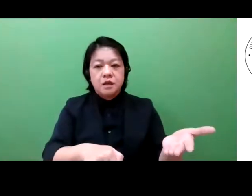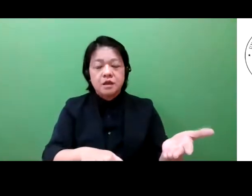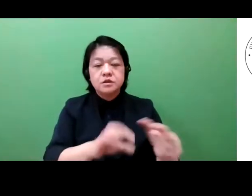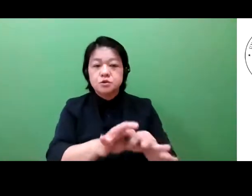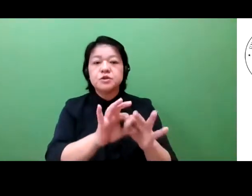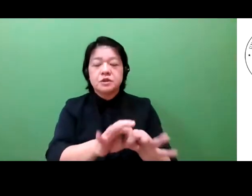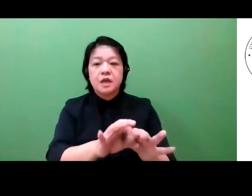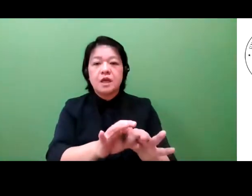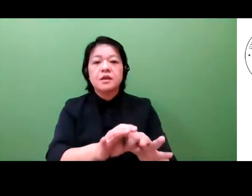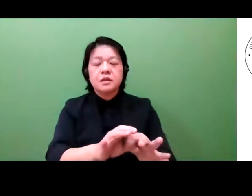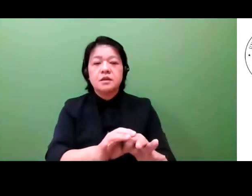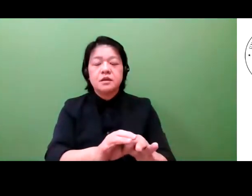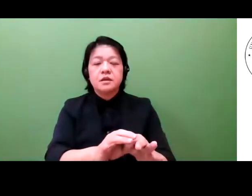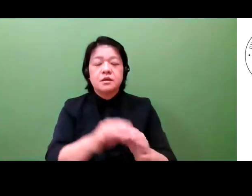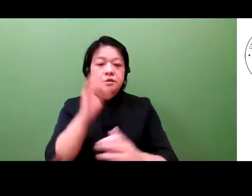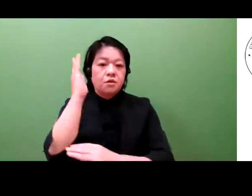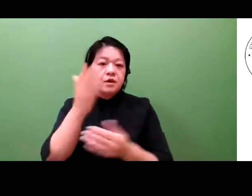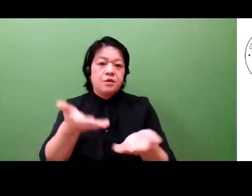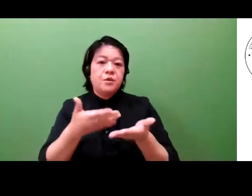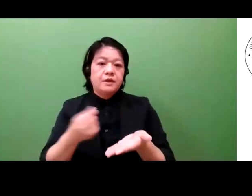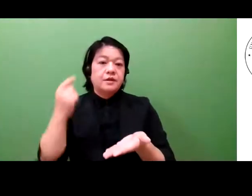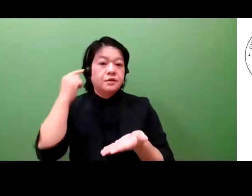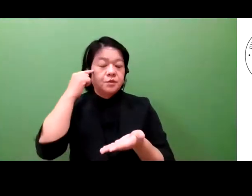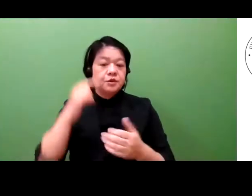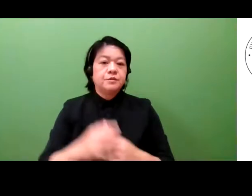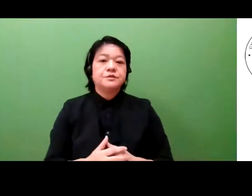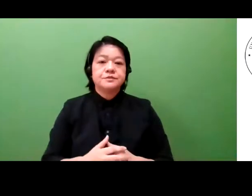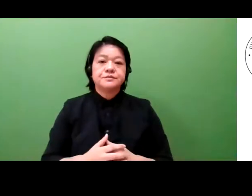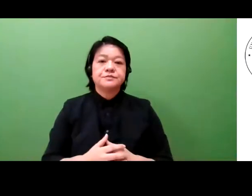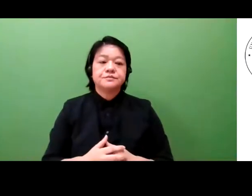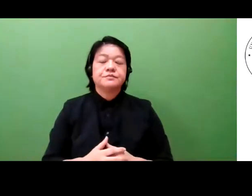industry. So Dr. Iwami, over to you.